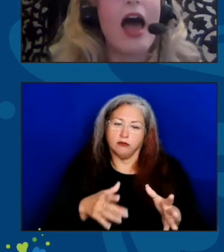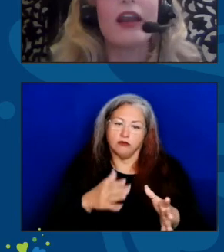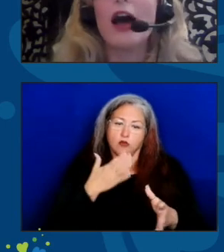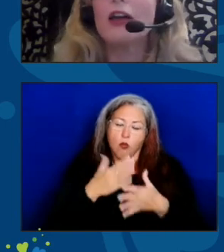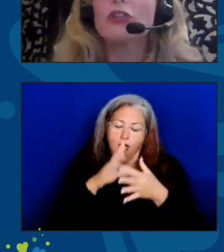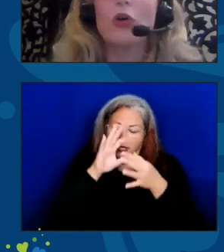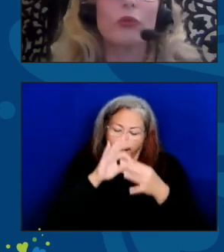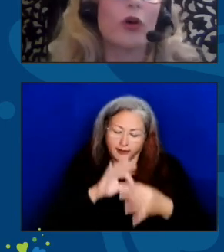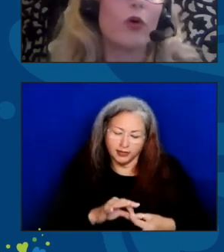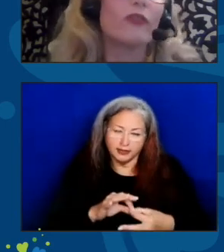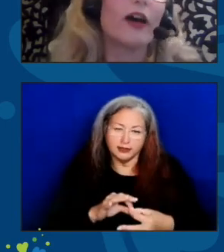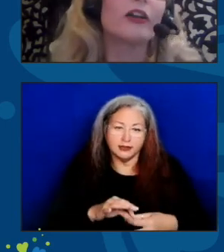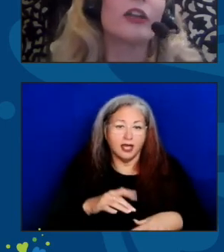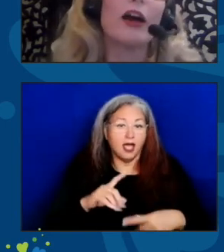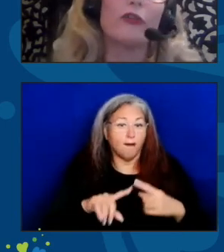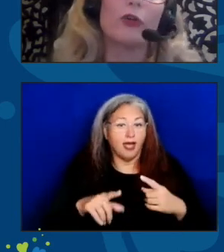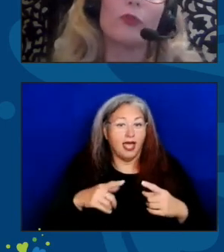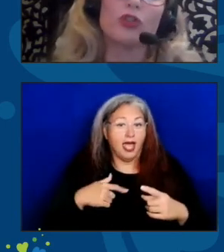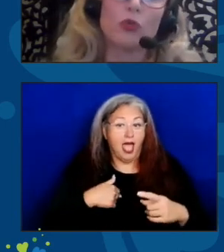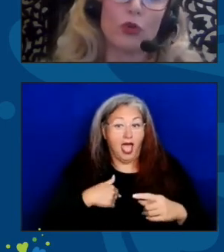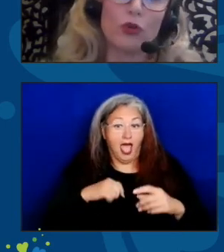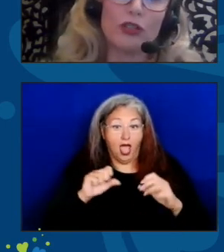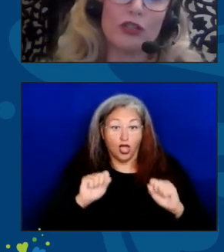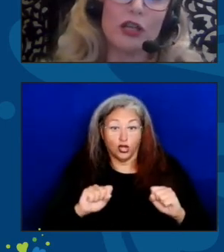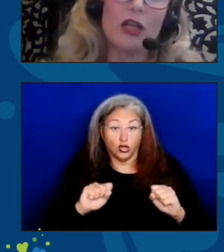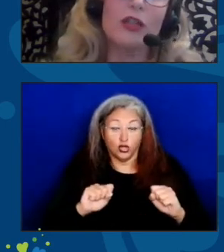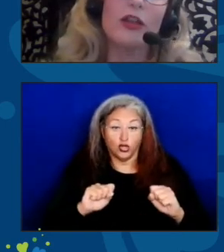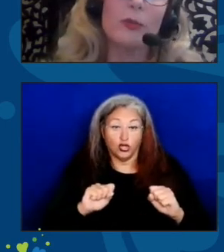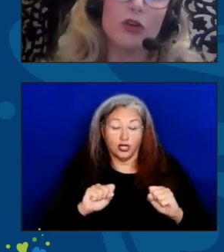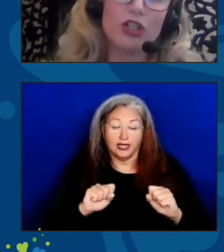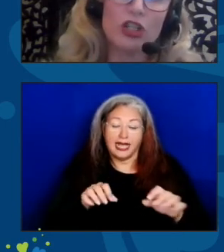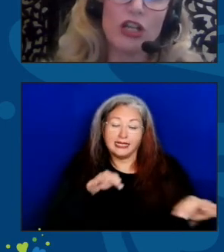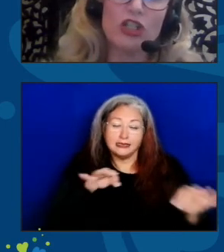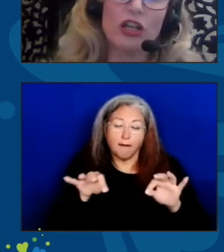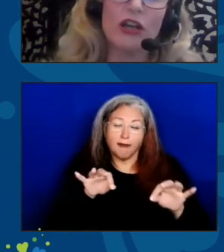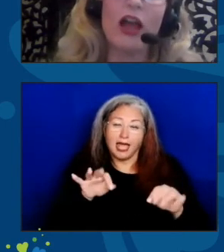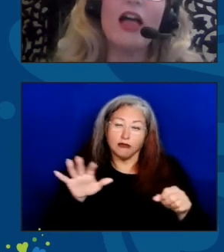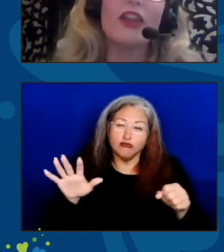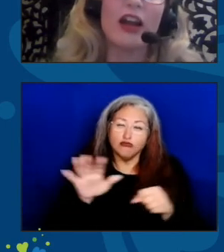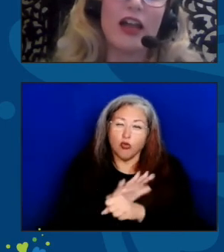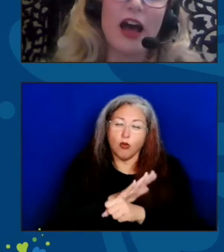And I don't know if I could ever put to words, the appreciation that I have